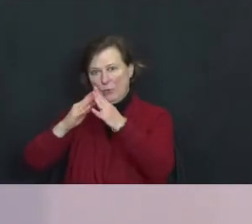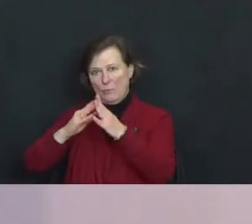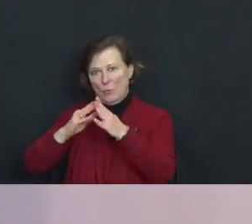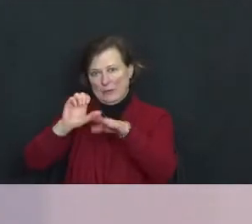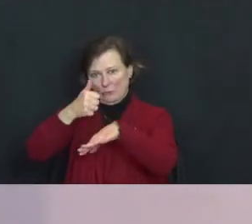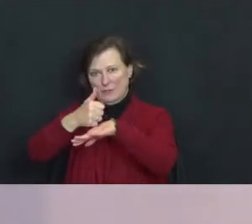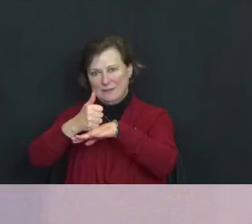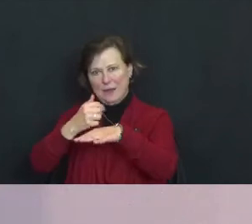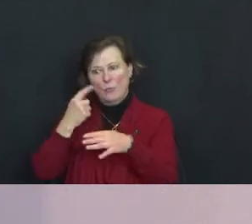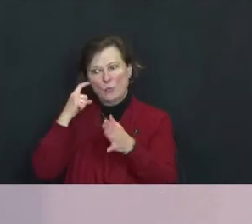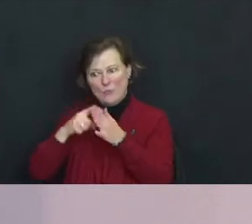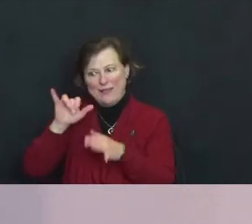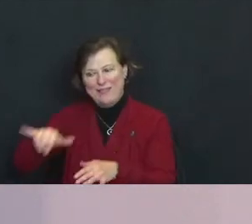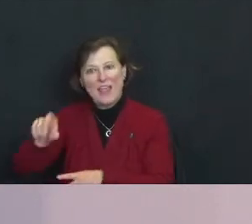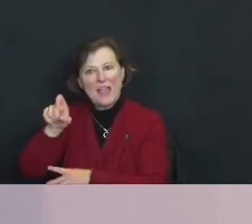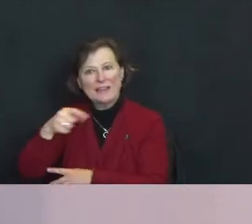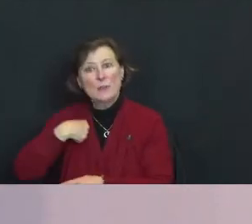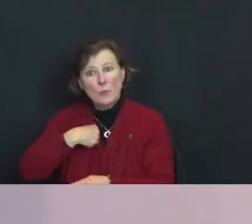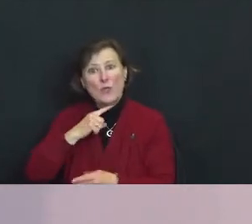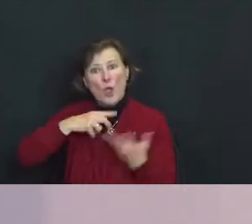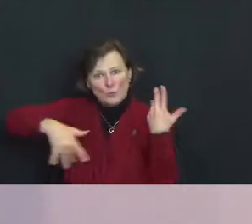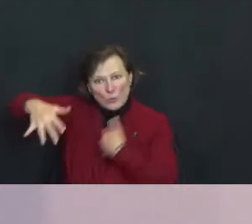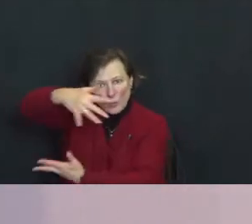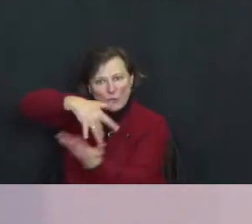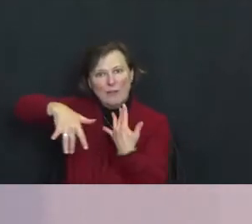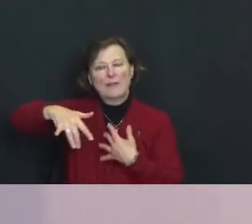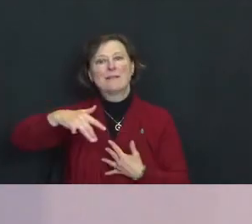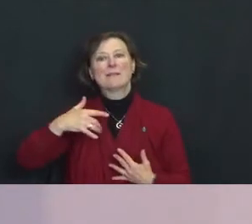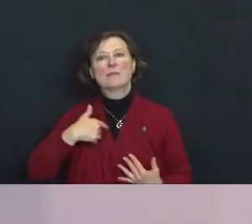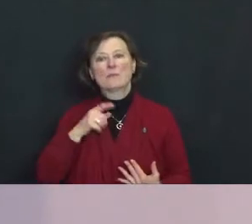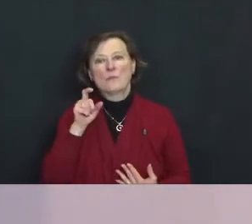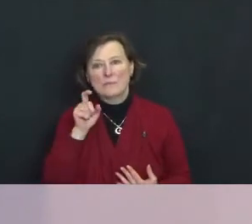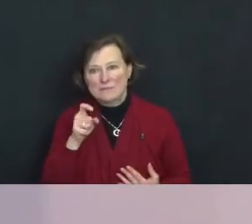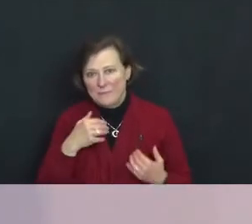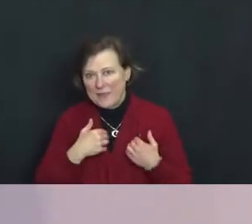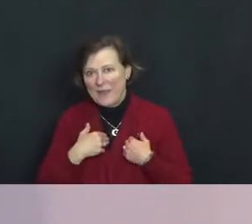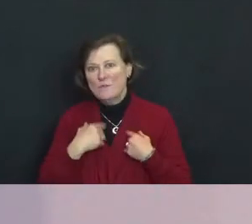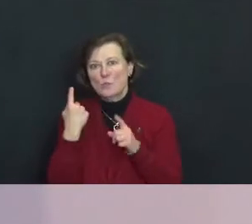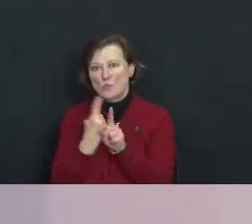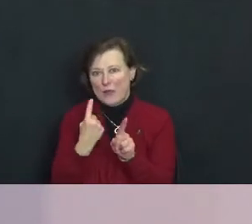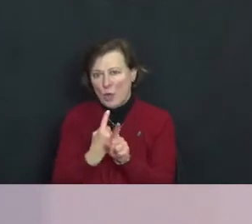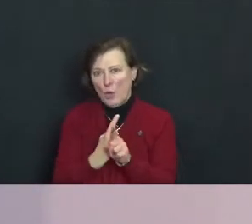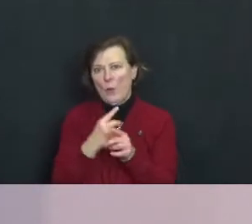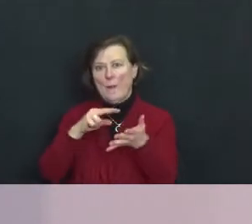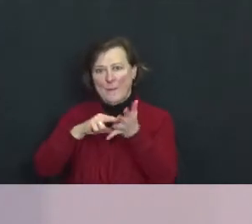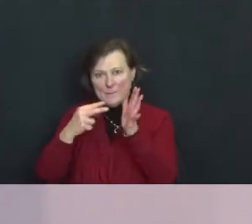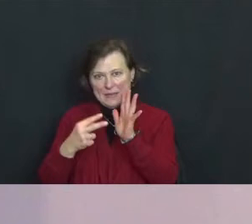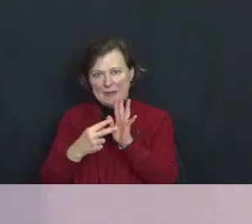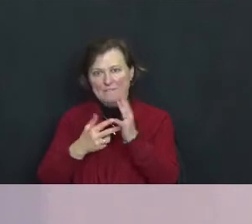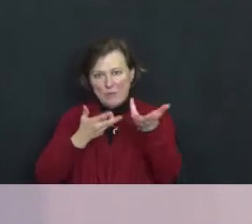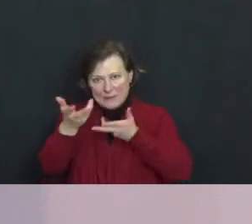We are social beings, we need to have regular and meaningful interaction with others for